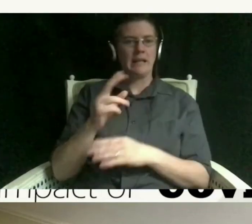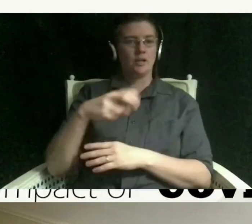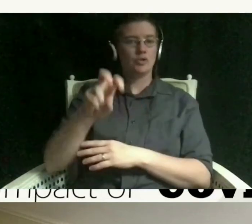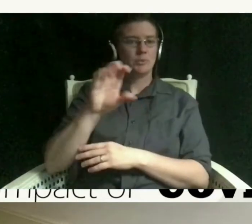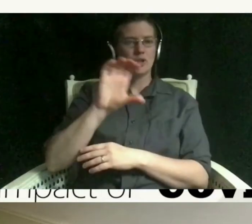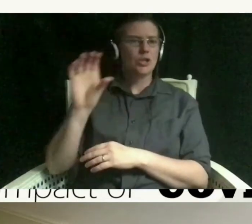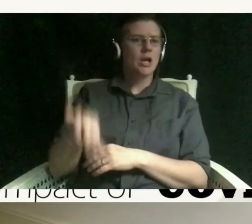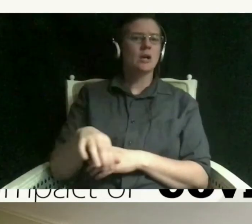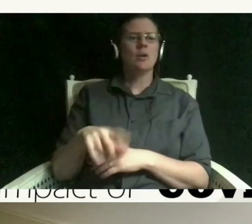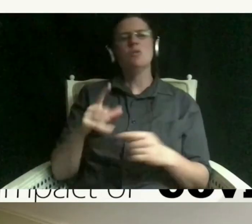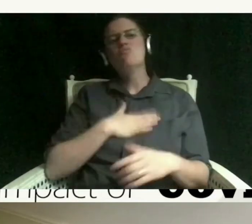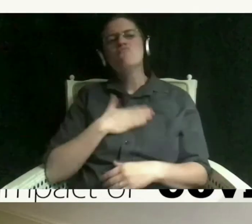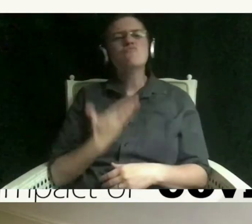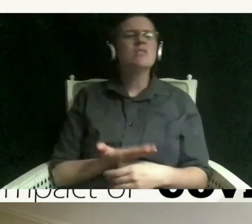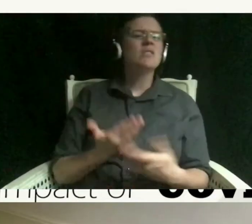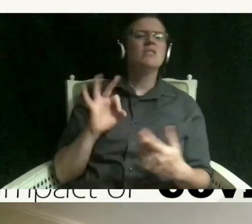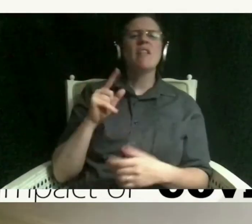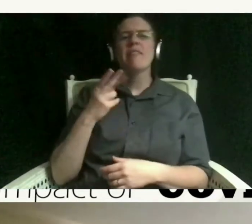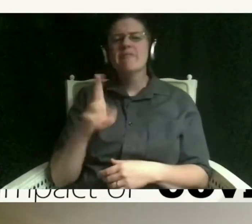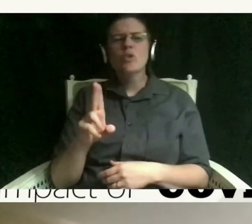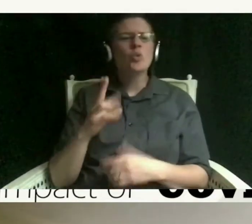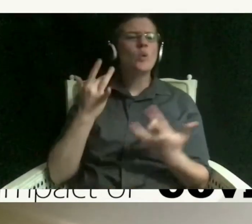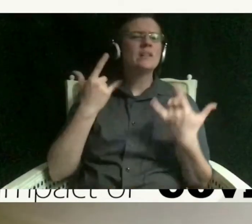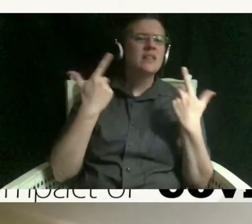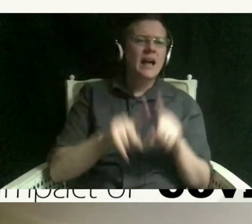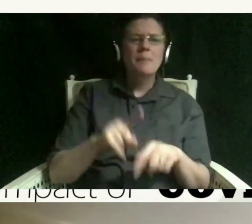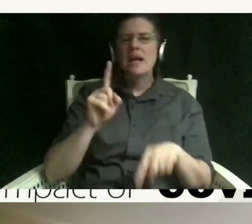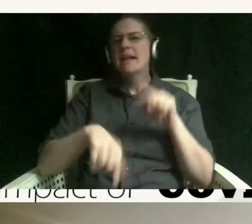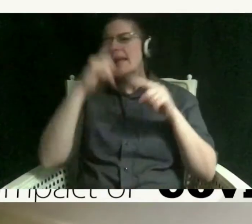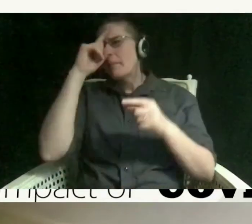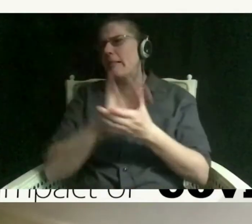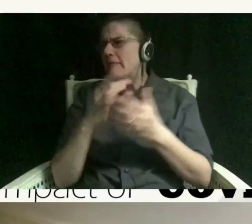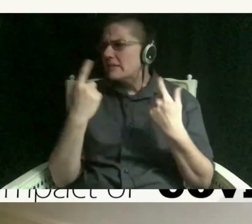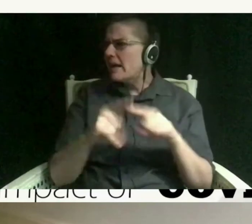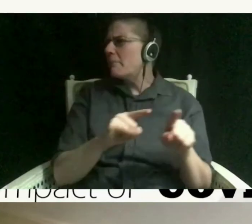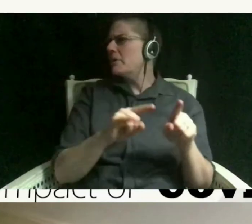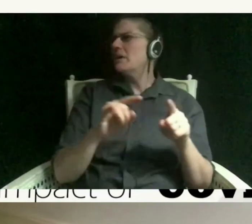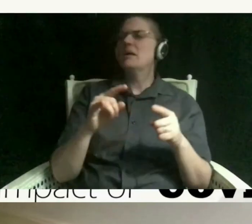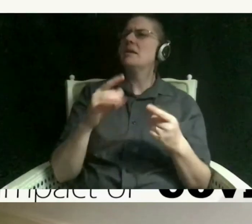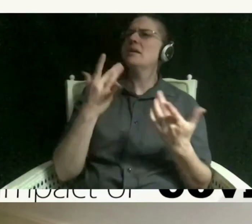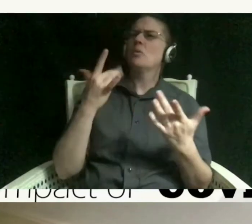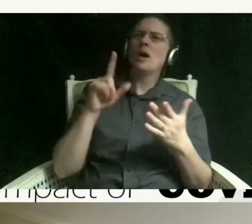know this is just the flu why is this happening i can't believe this is happening things like that